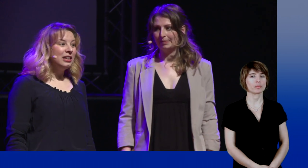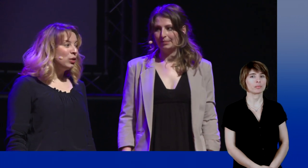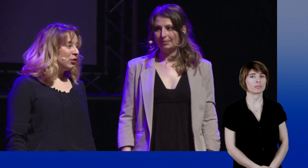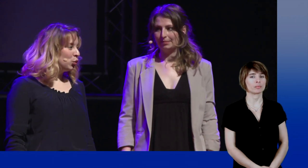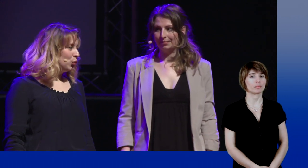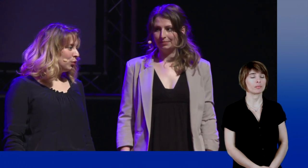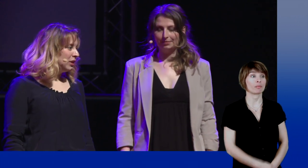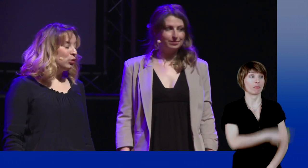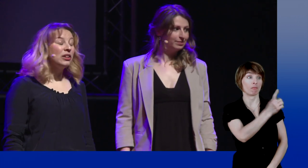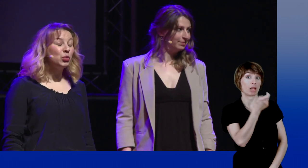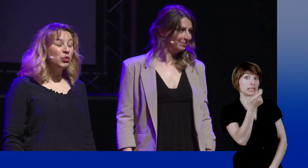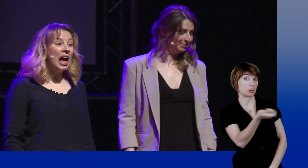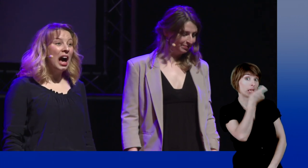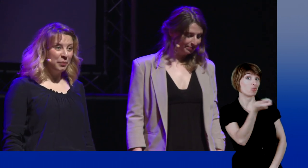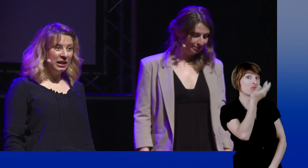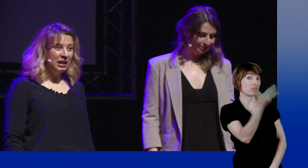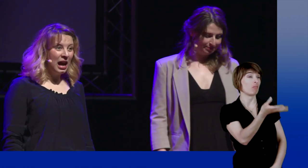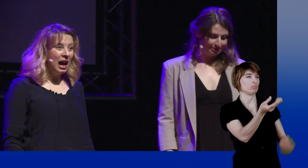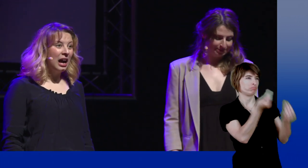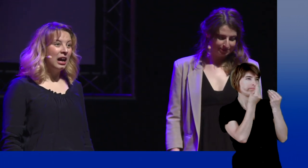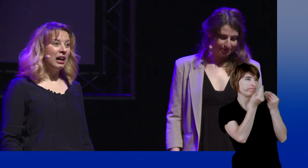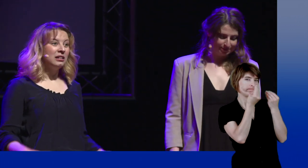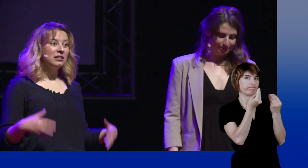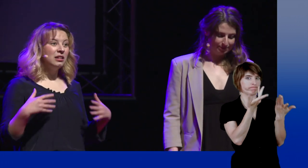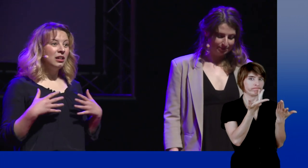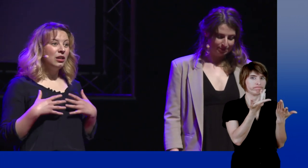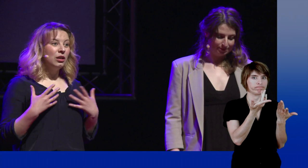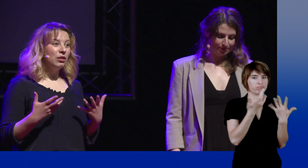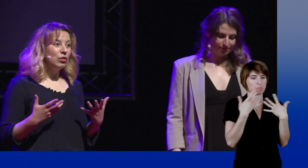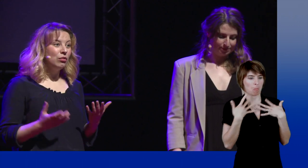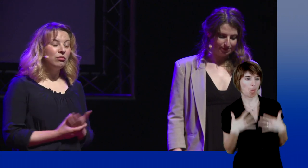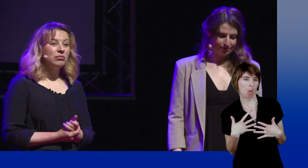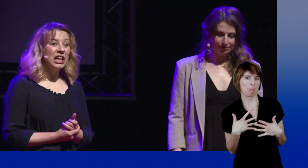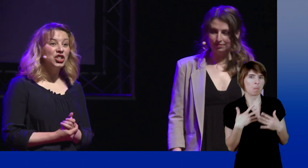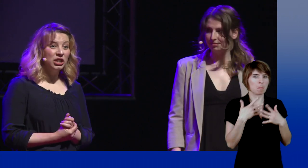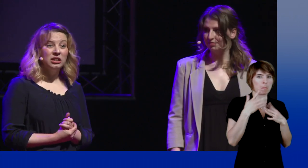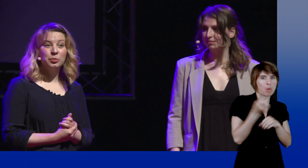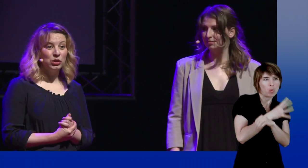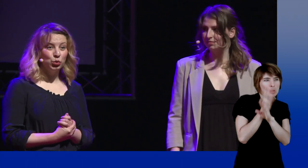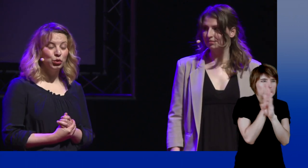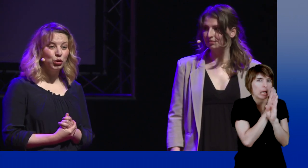Education taught us to conceal body language.